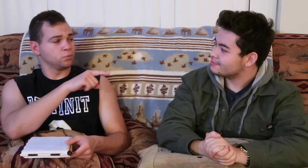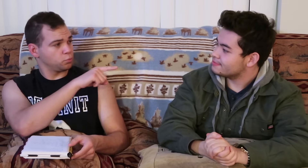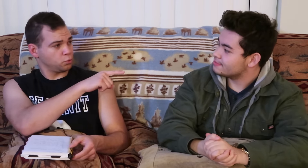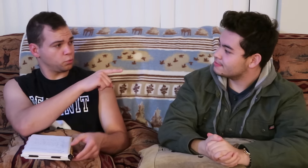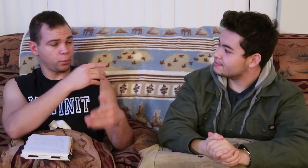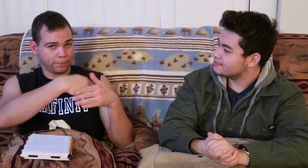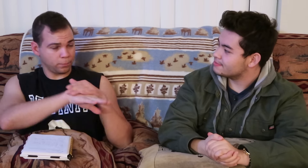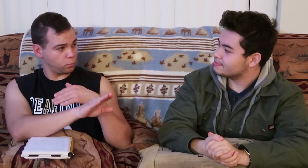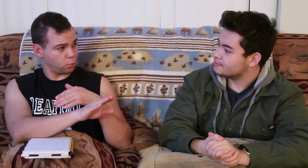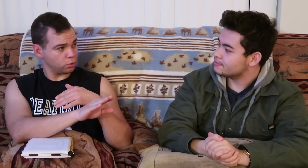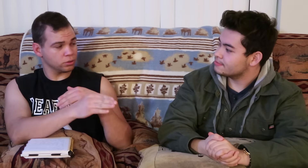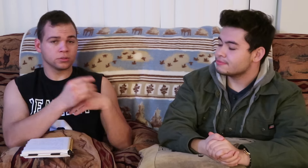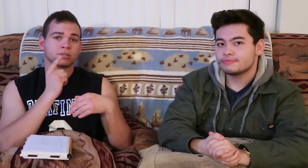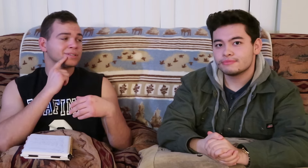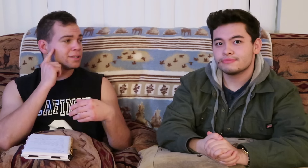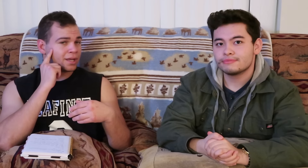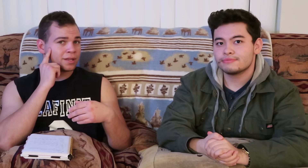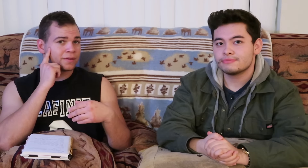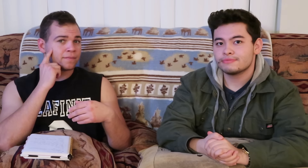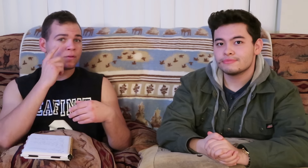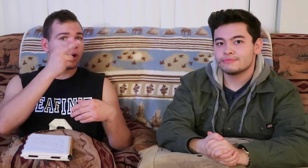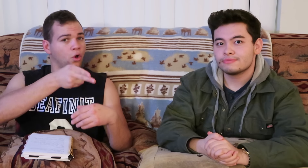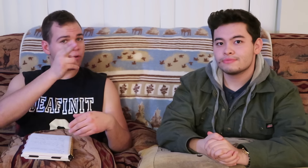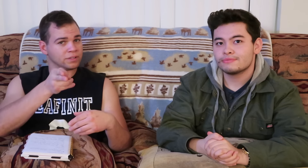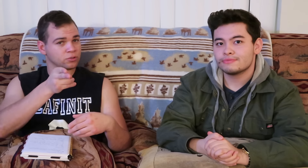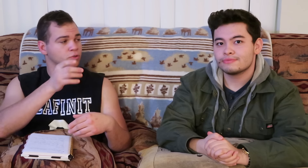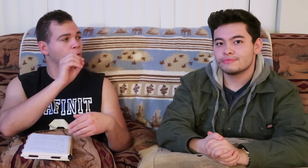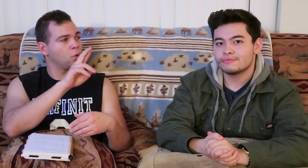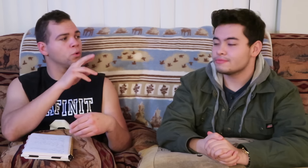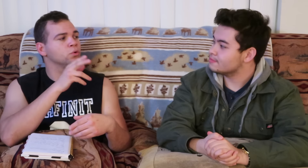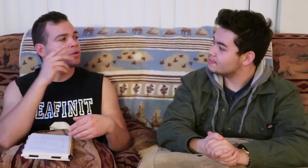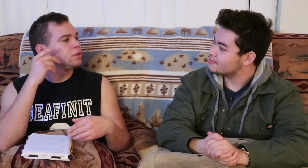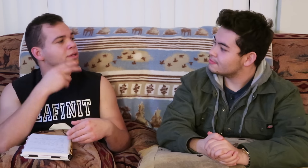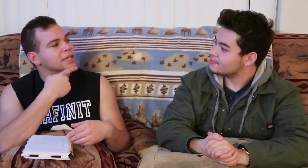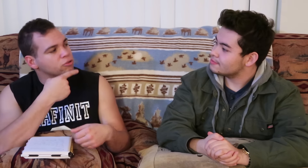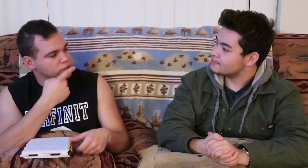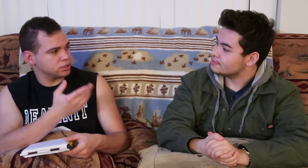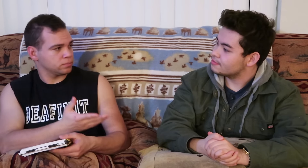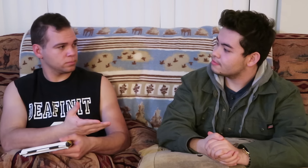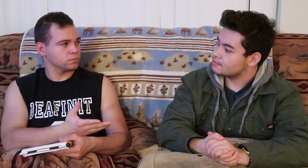were you born deaf, hard of hearing or hearing?